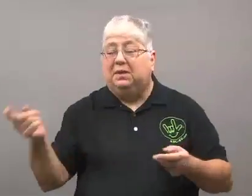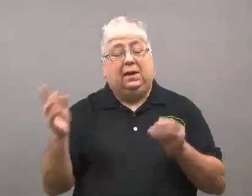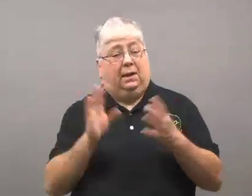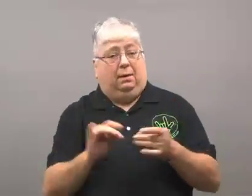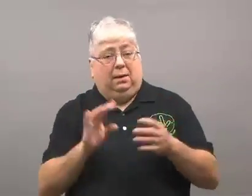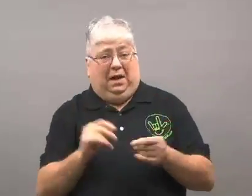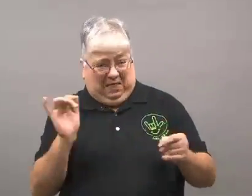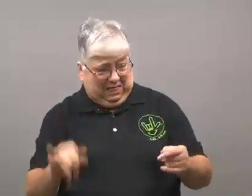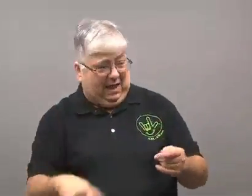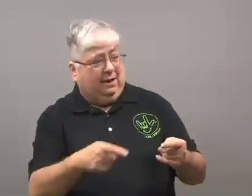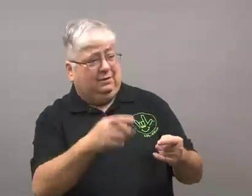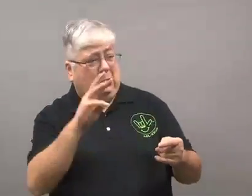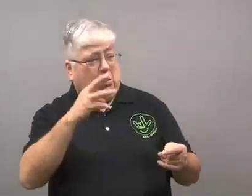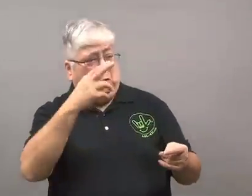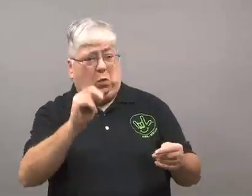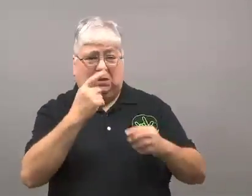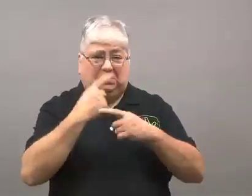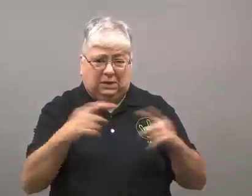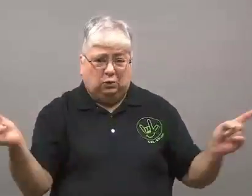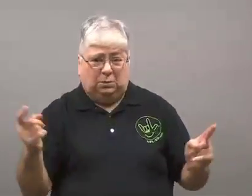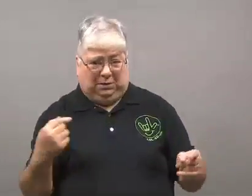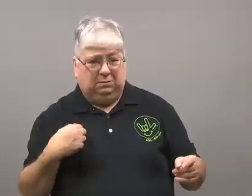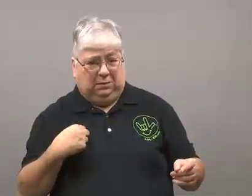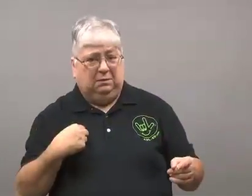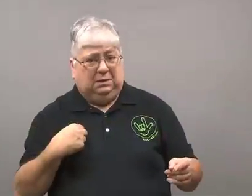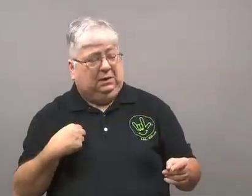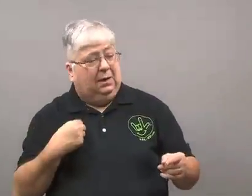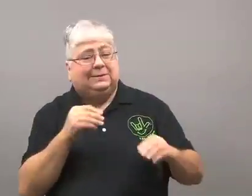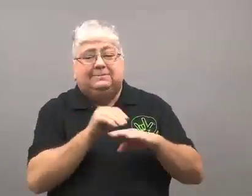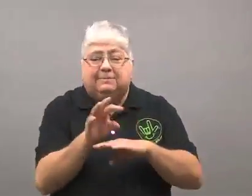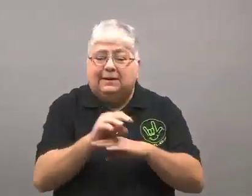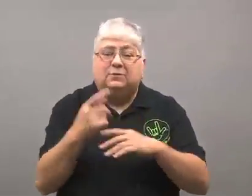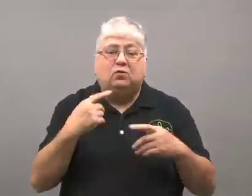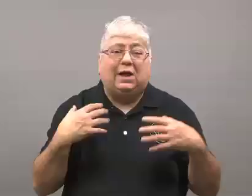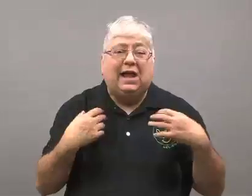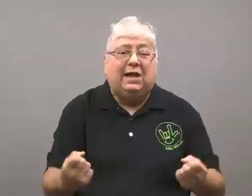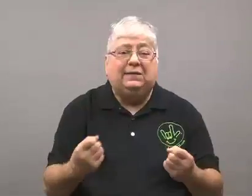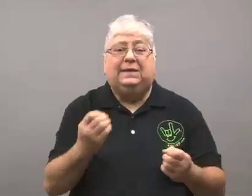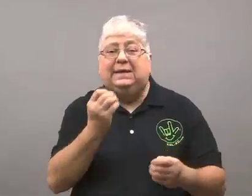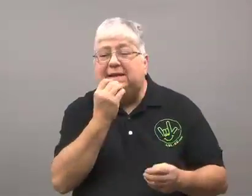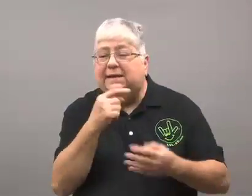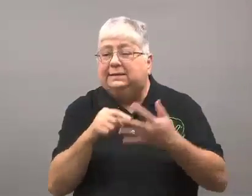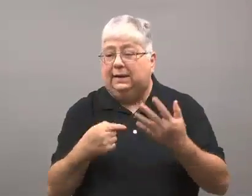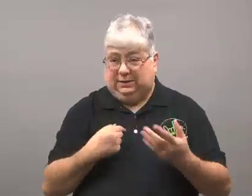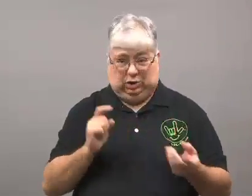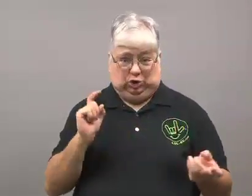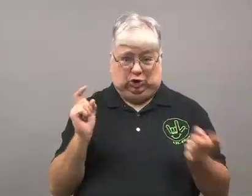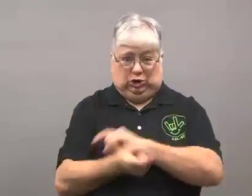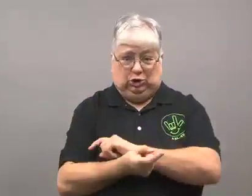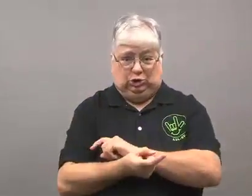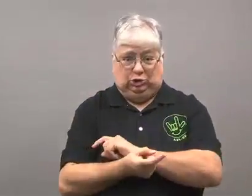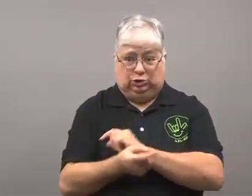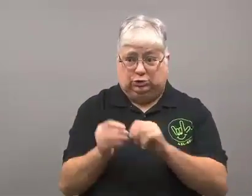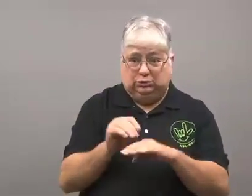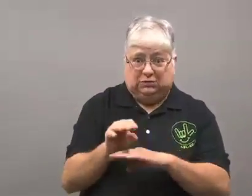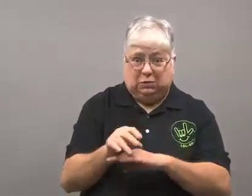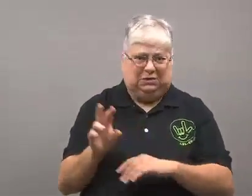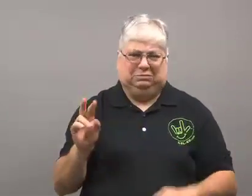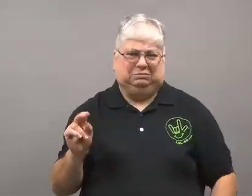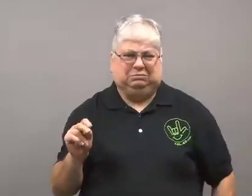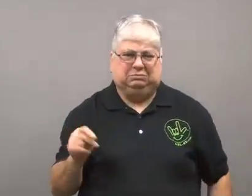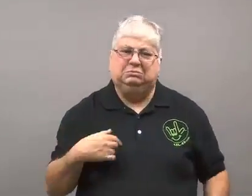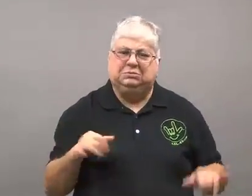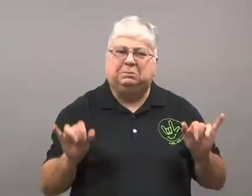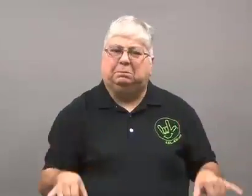"The WHO report should not change how I advise people to eat, it will stay the same."